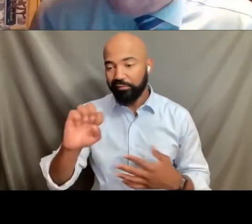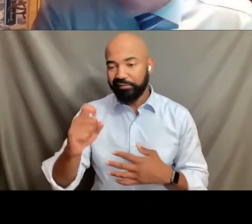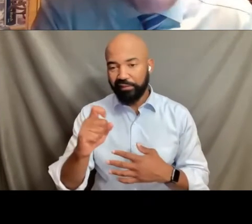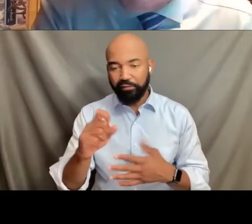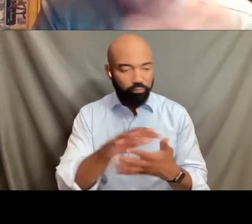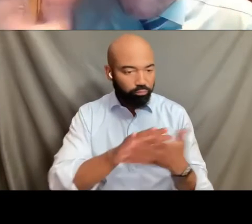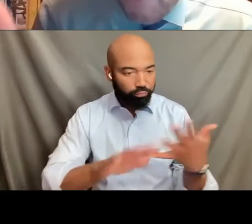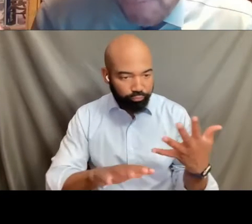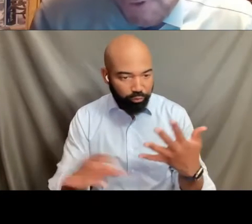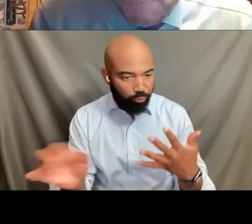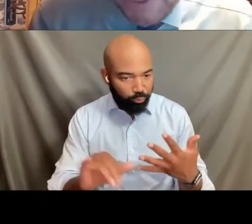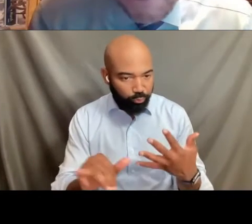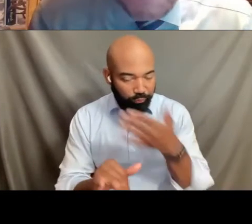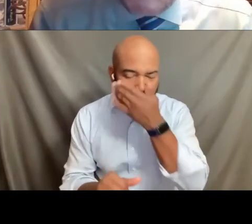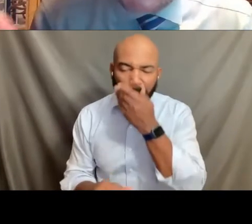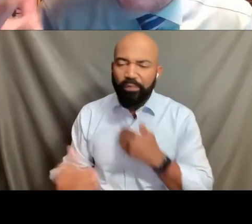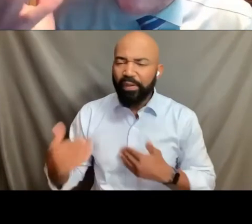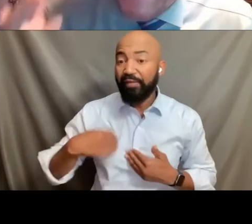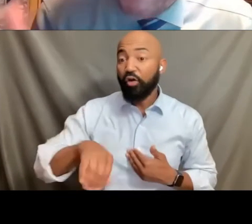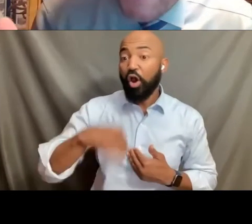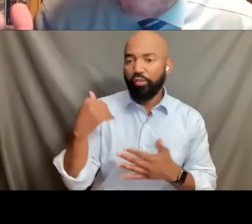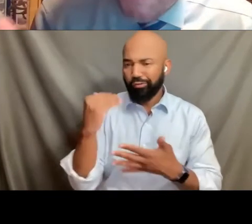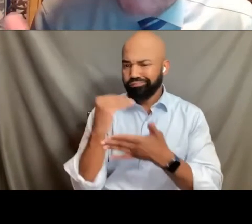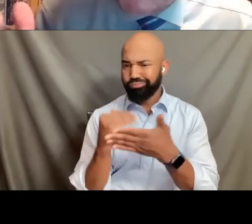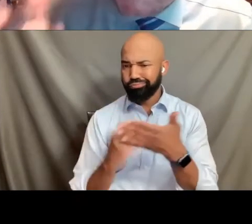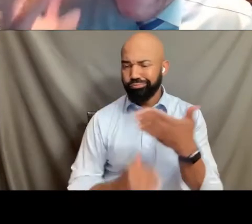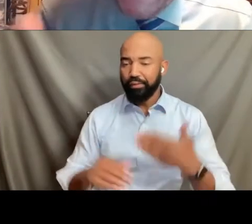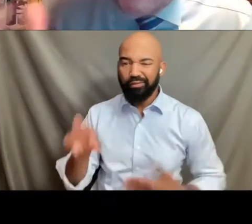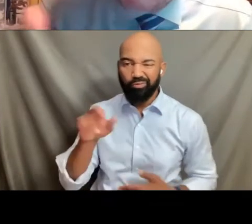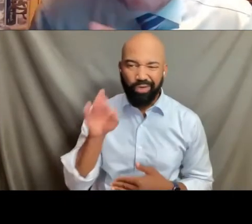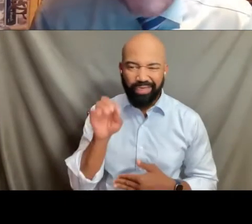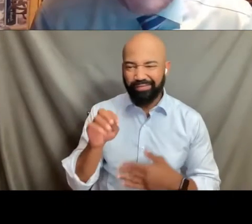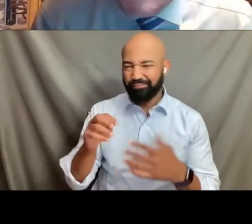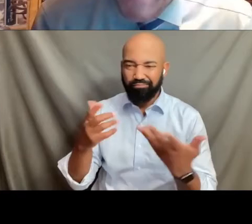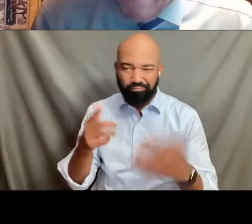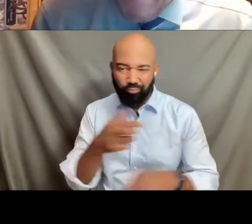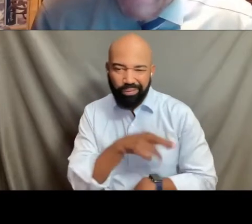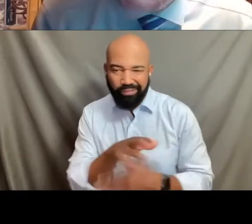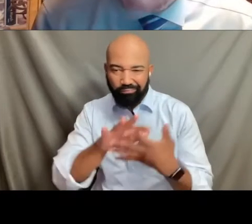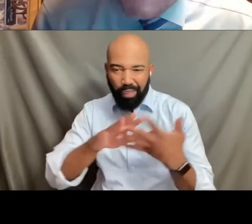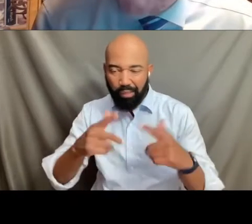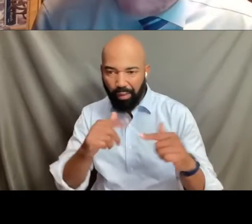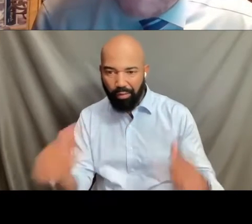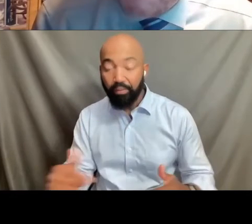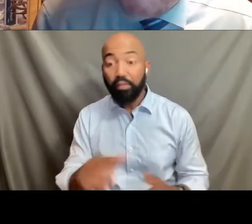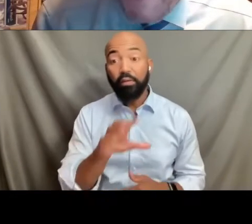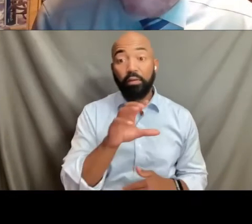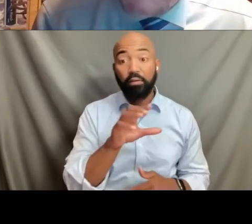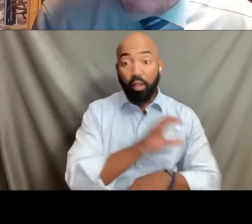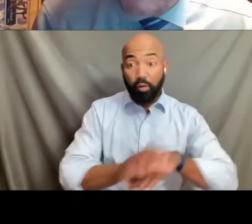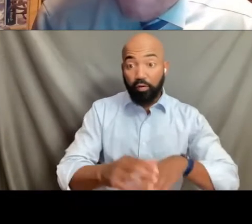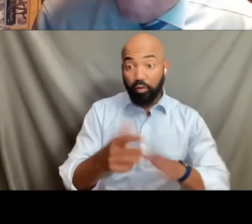along with all the other immutable characteristics. The Colorado law said, you cannot do that. And that particular baker said,